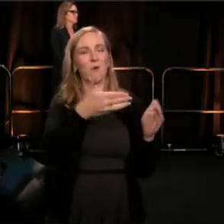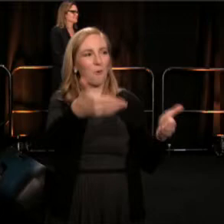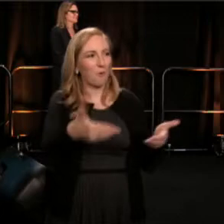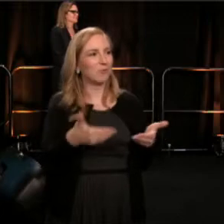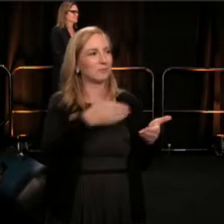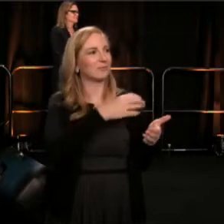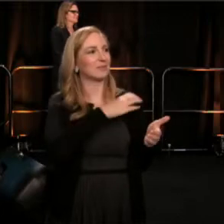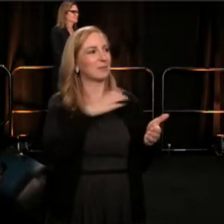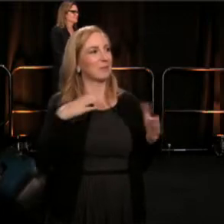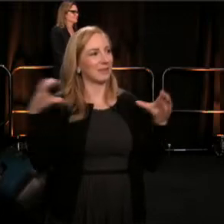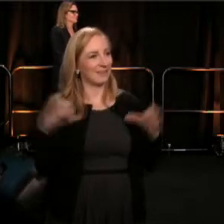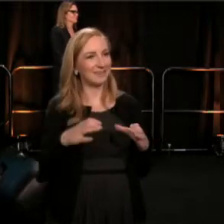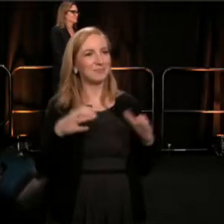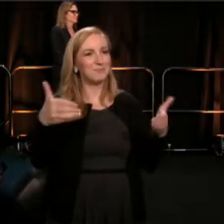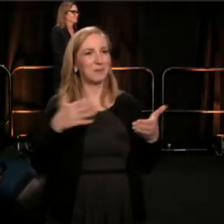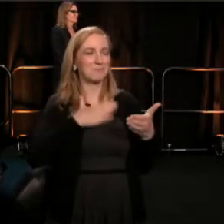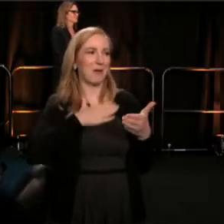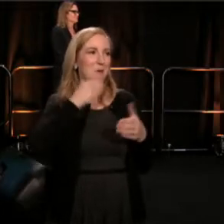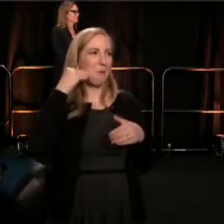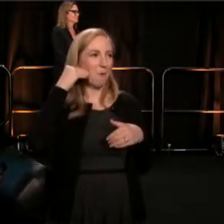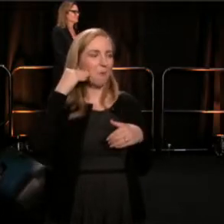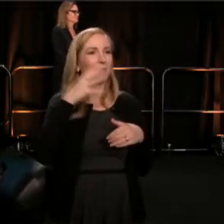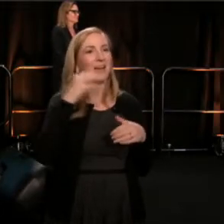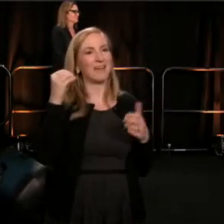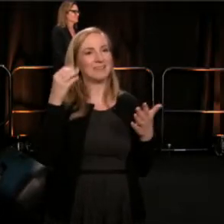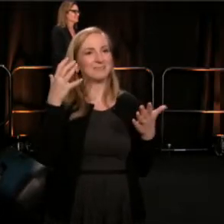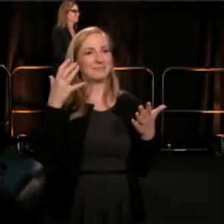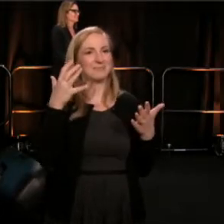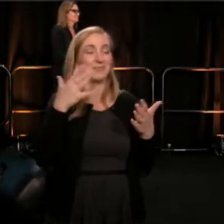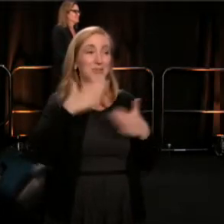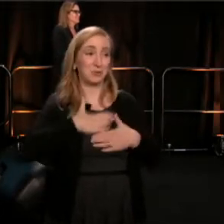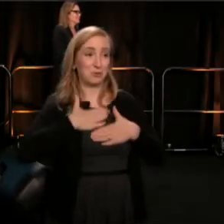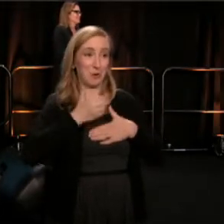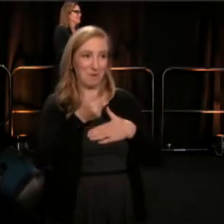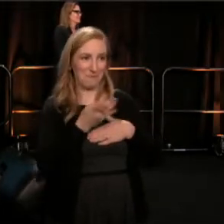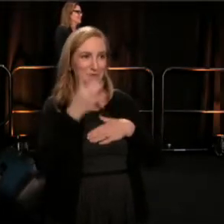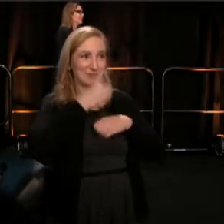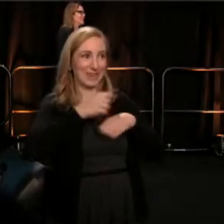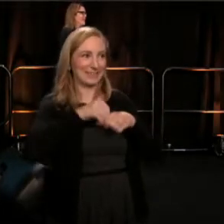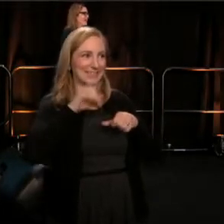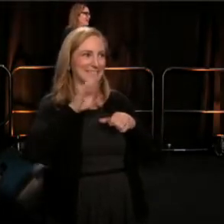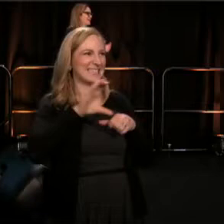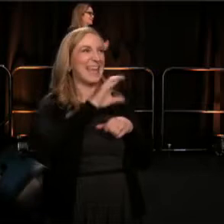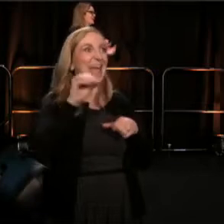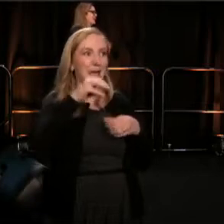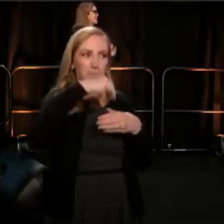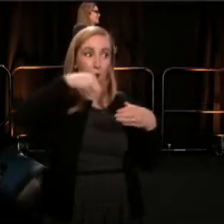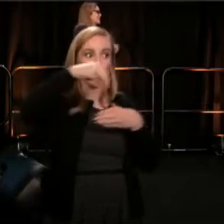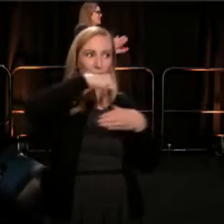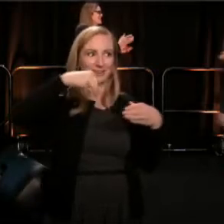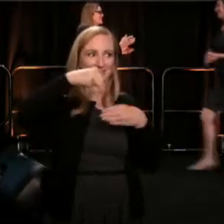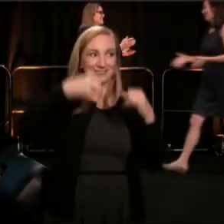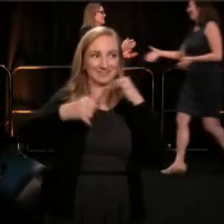And I hope that you enjoy, wonderful few days in Washington DC. (Chris) And some margaritas. (Chris) Thank you.